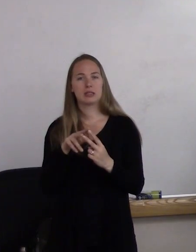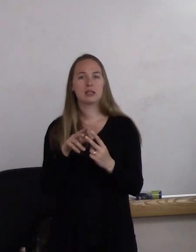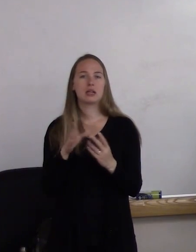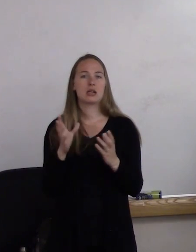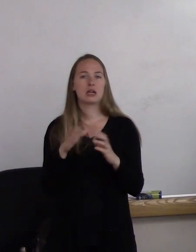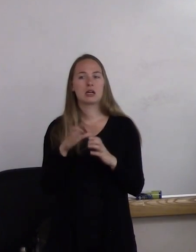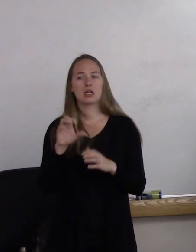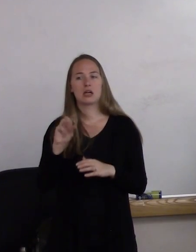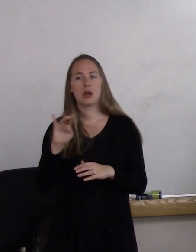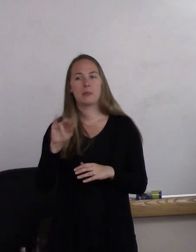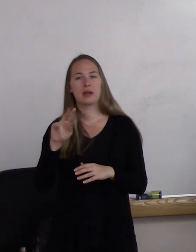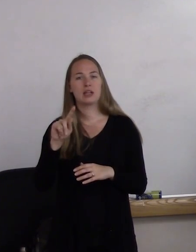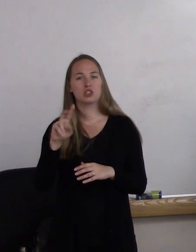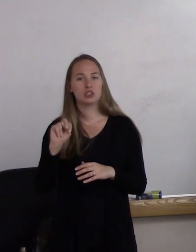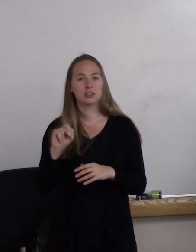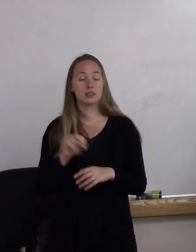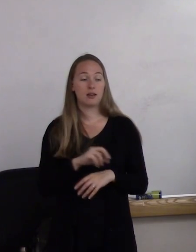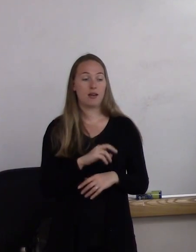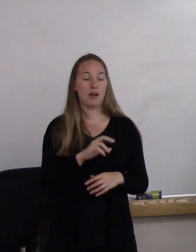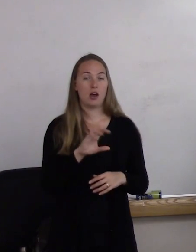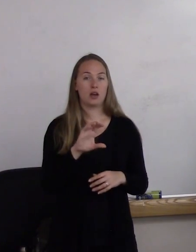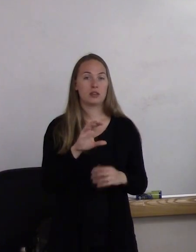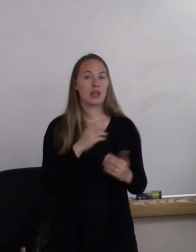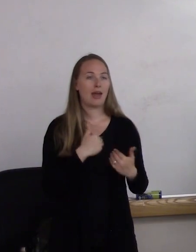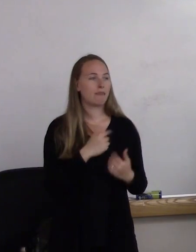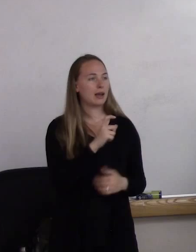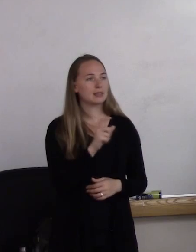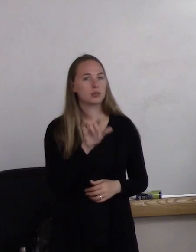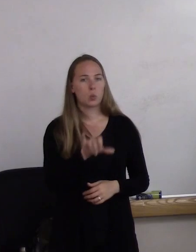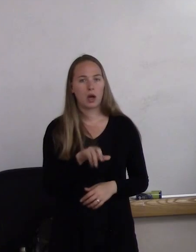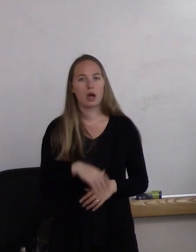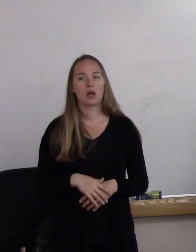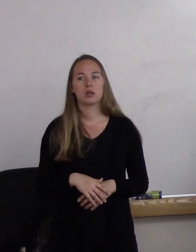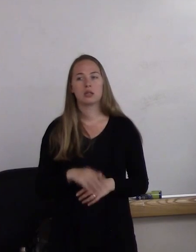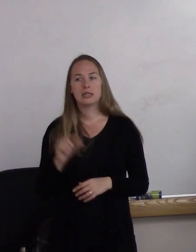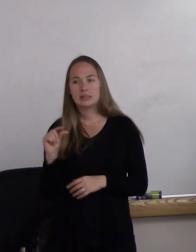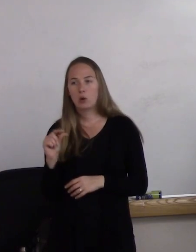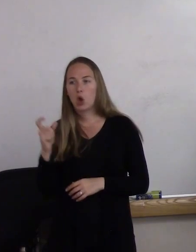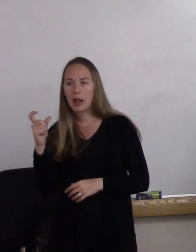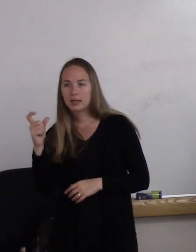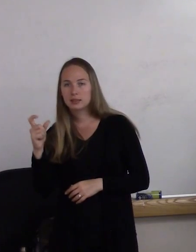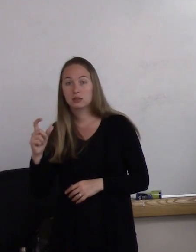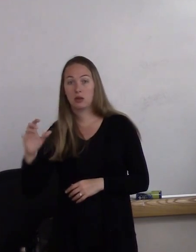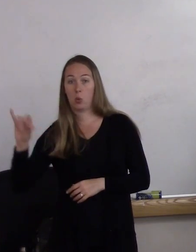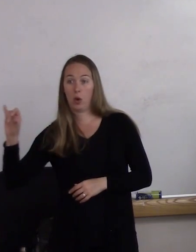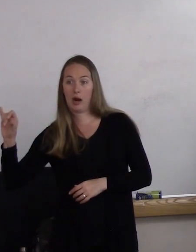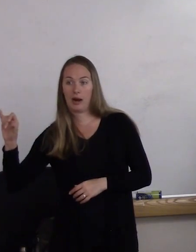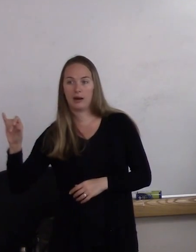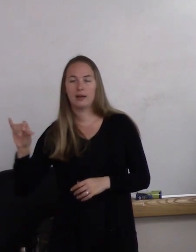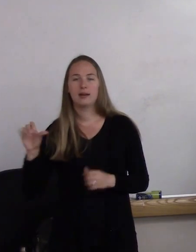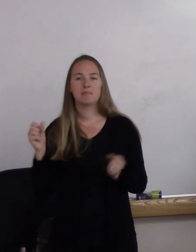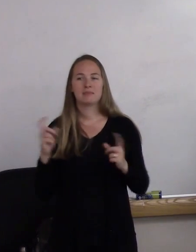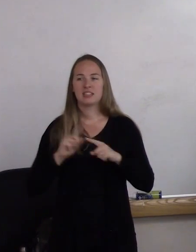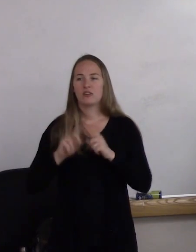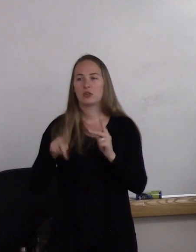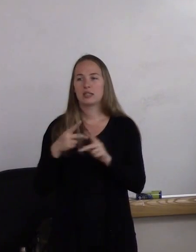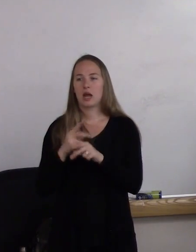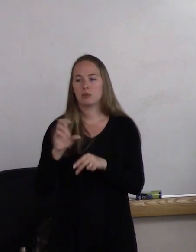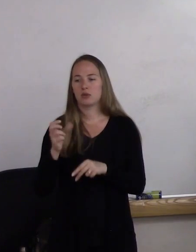There's XXY, there's a small x and a Y. And, again, we refer to them often as syndromes,